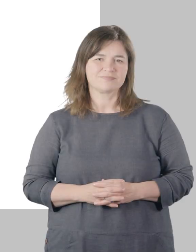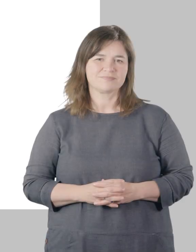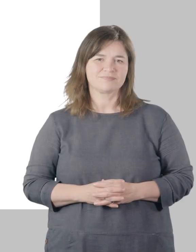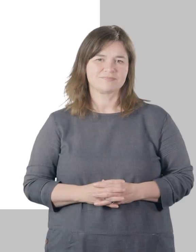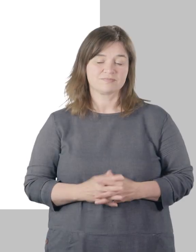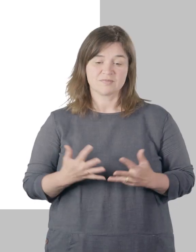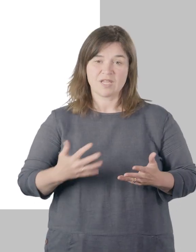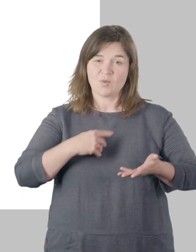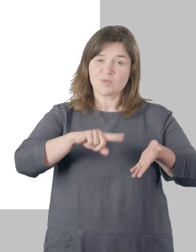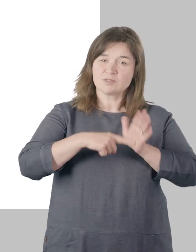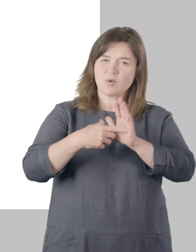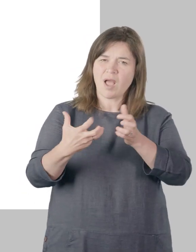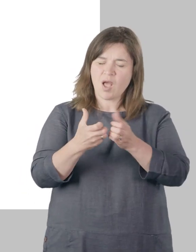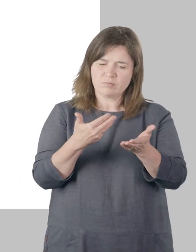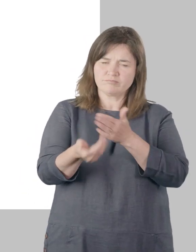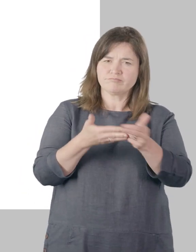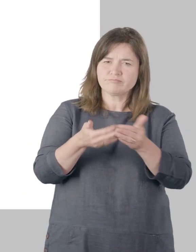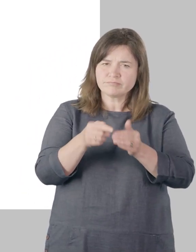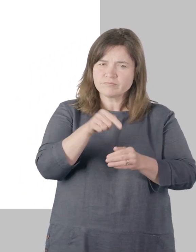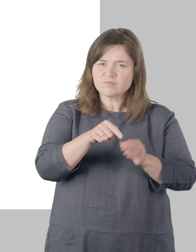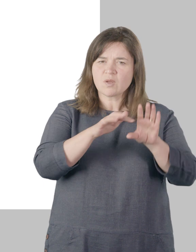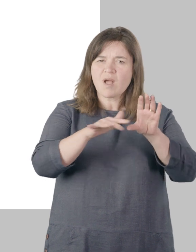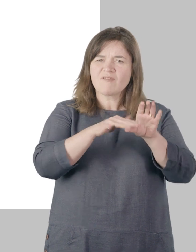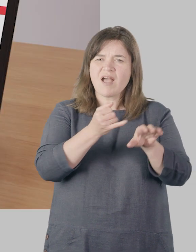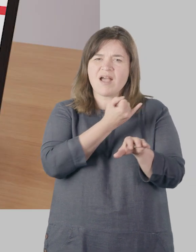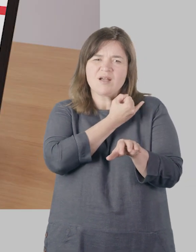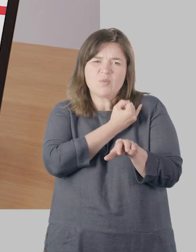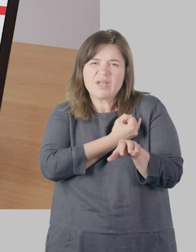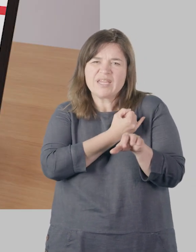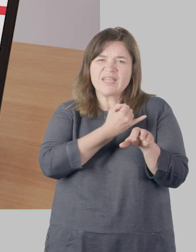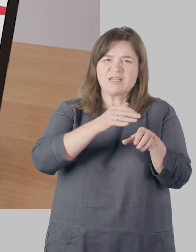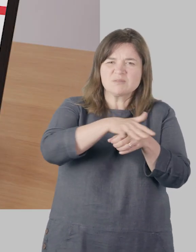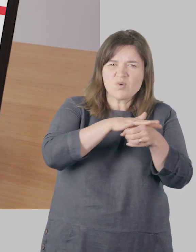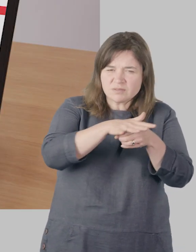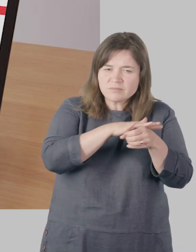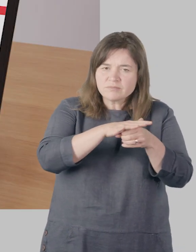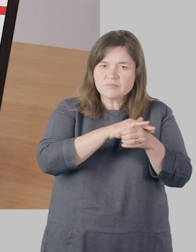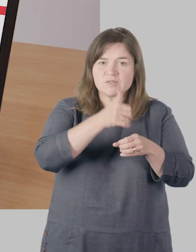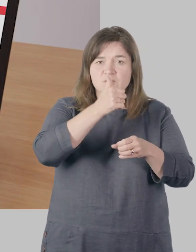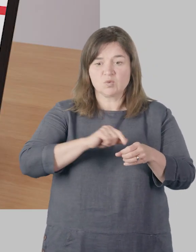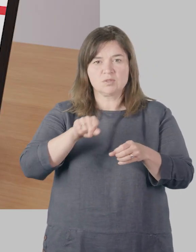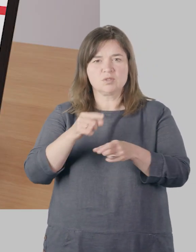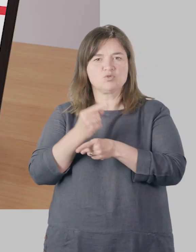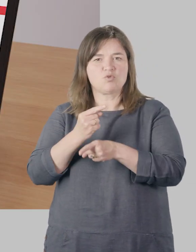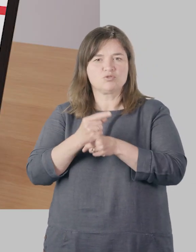We're now going to show you how to fix a Wi-Fi weak spot with a Wi-Fi extender kit.